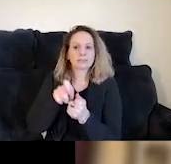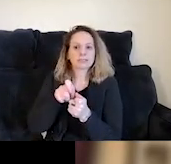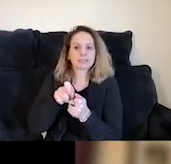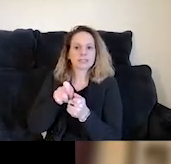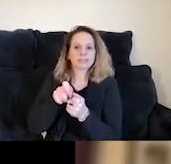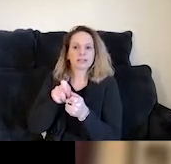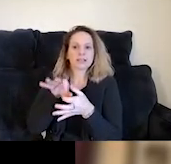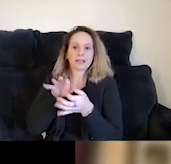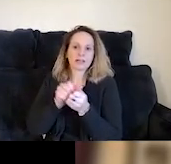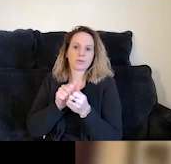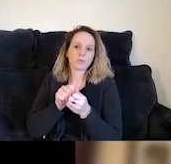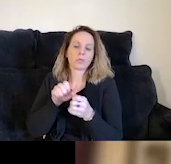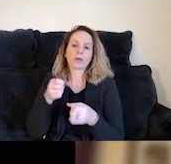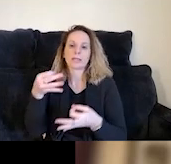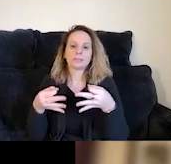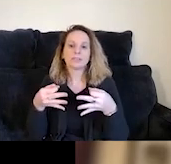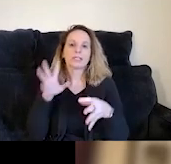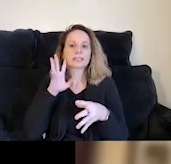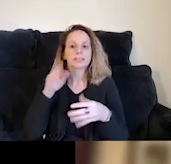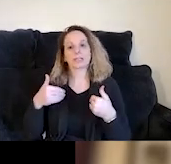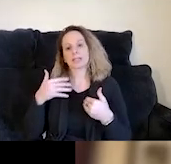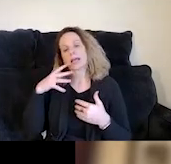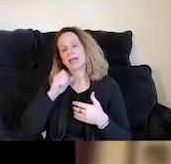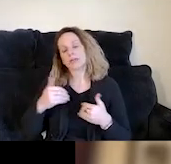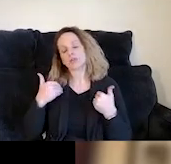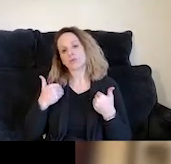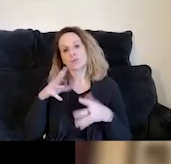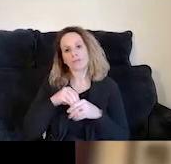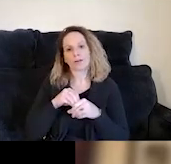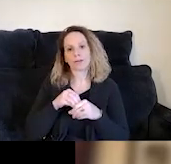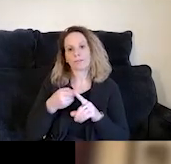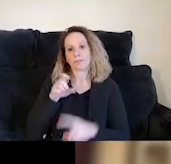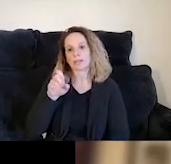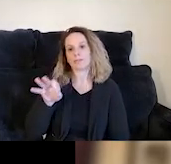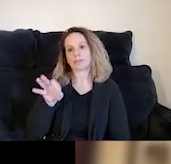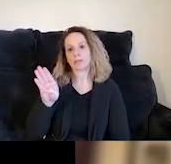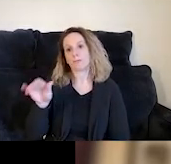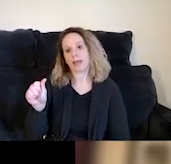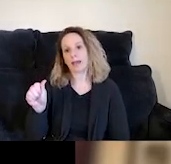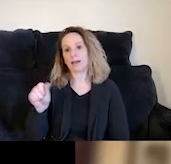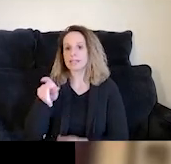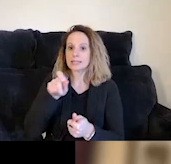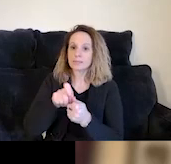to our justice-involved transitional age youth. I mentioned we're from the San Francisco Bay Area. Specifically for those of you who are familiar